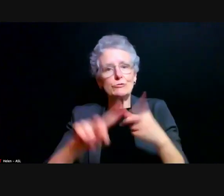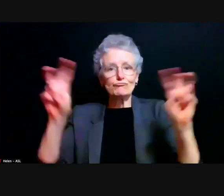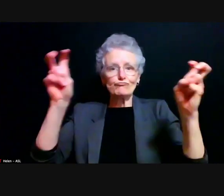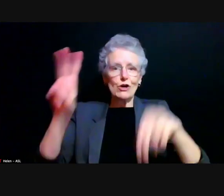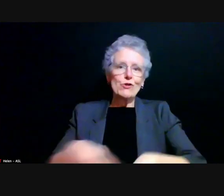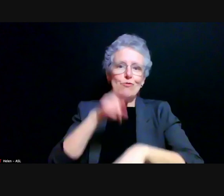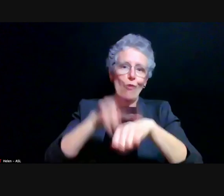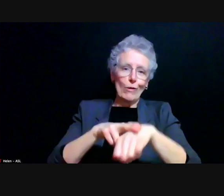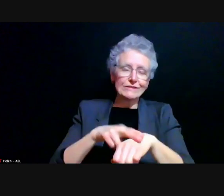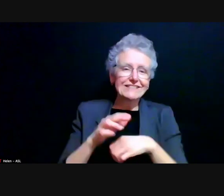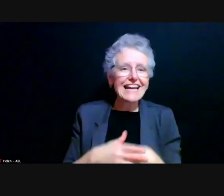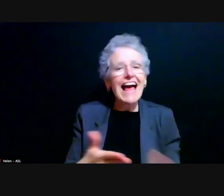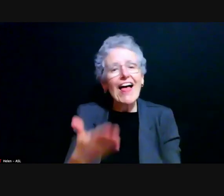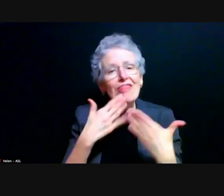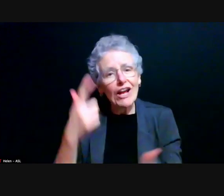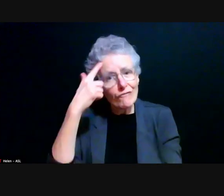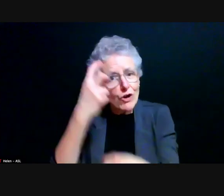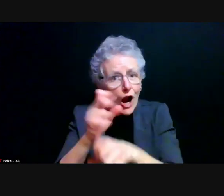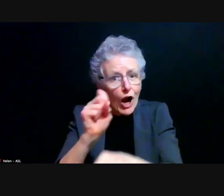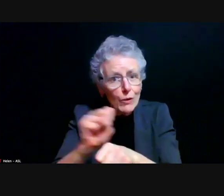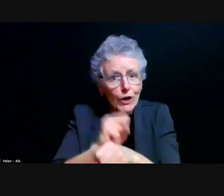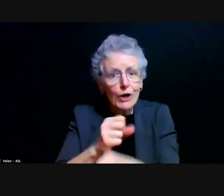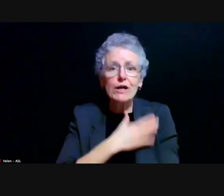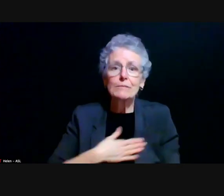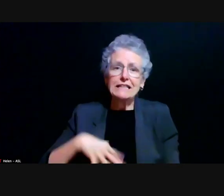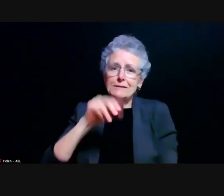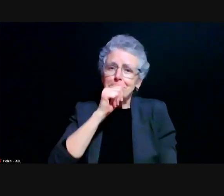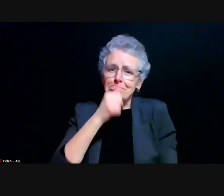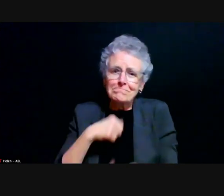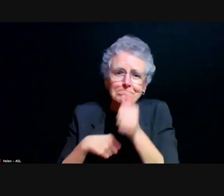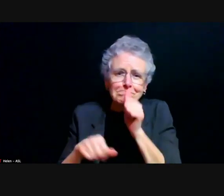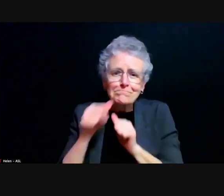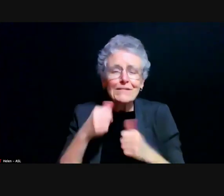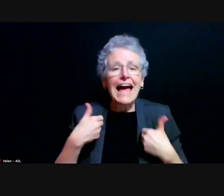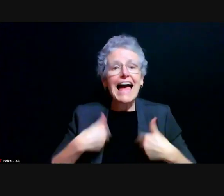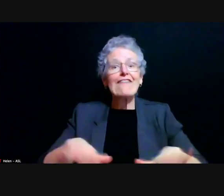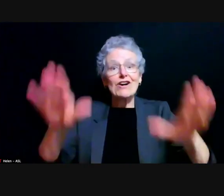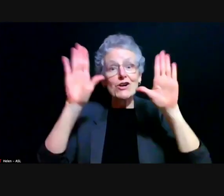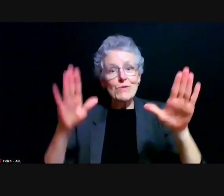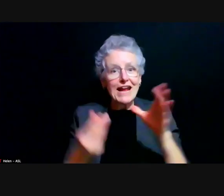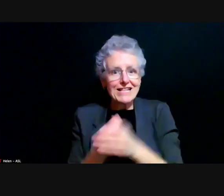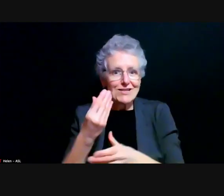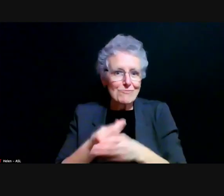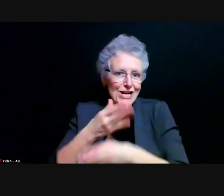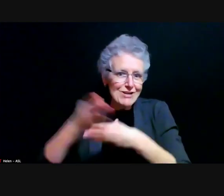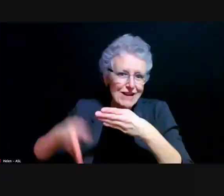So thanks very much for all the hard work. Please hang in there have a great spring weekend and go blue.